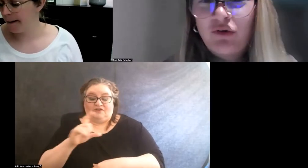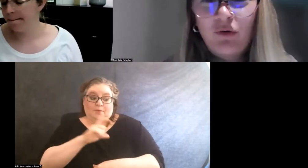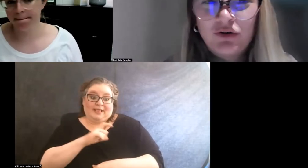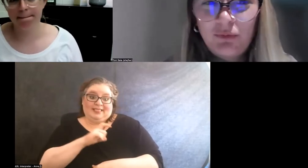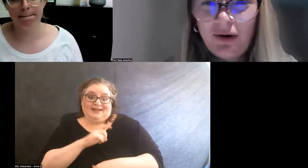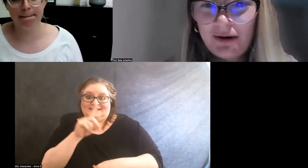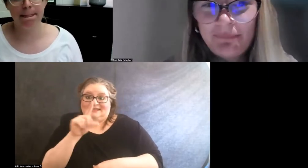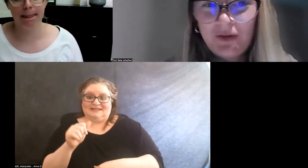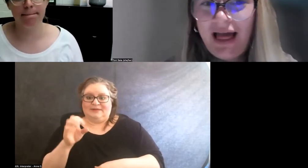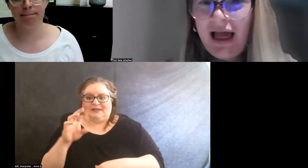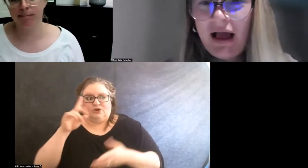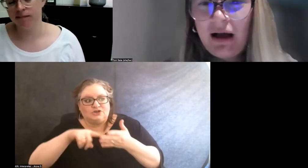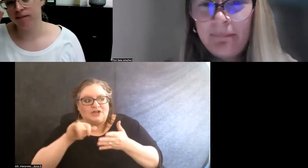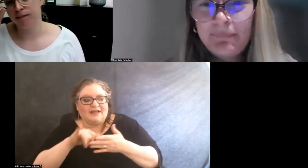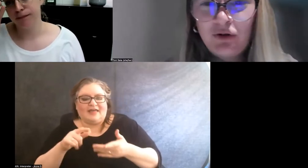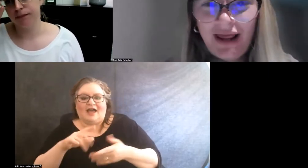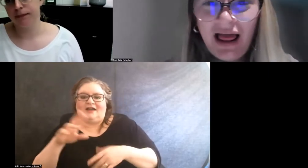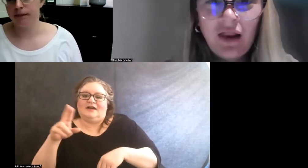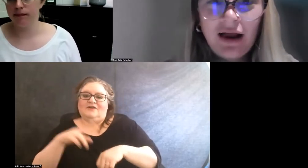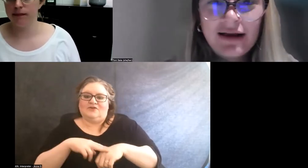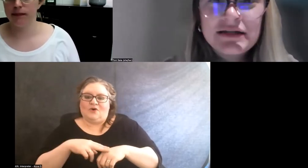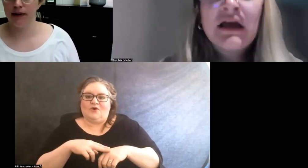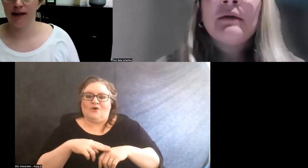Of course, we wanted to build allies,